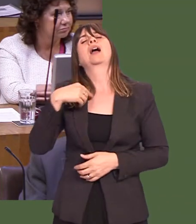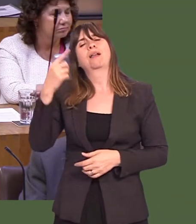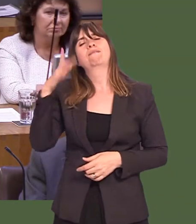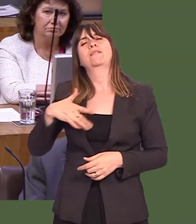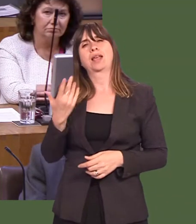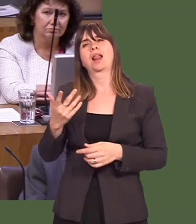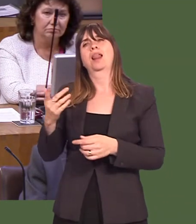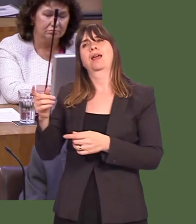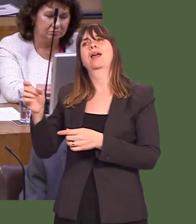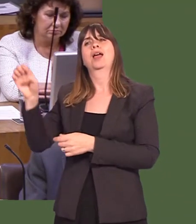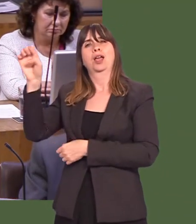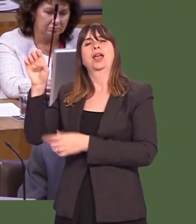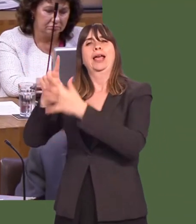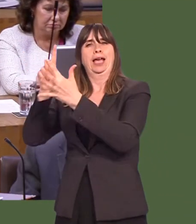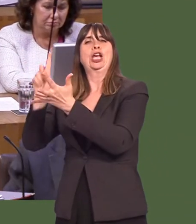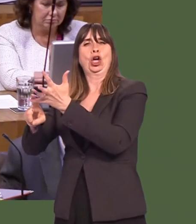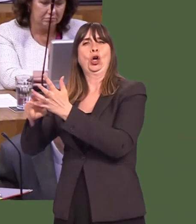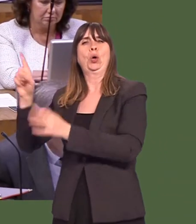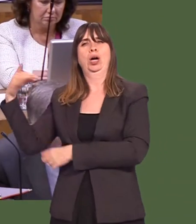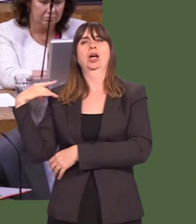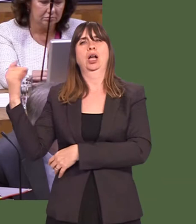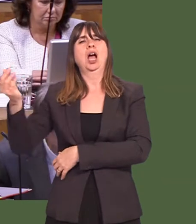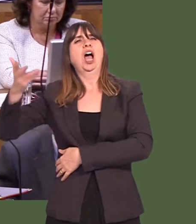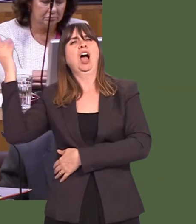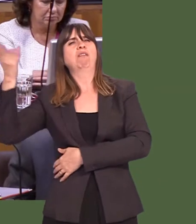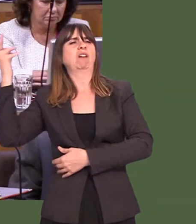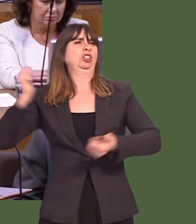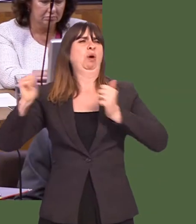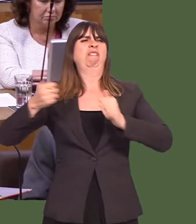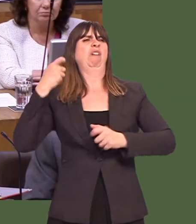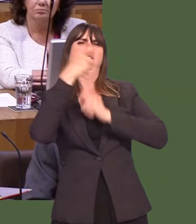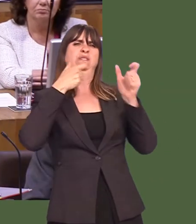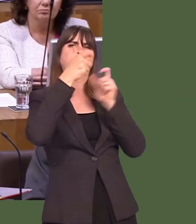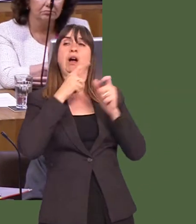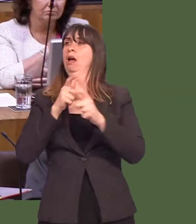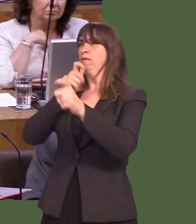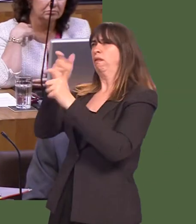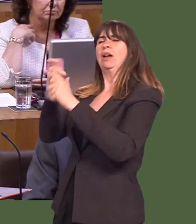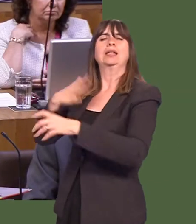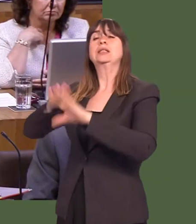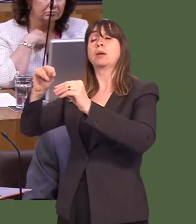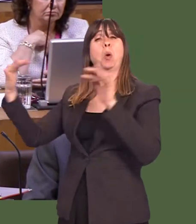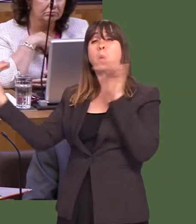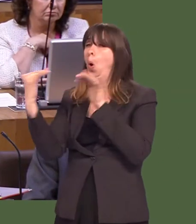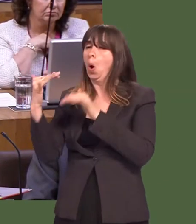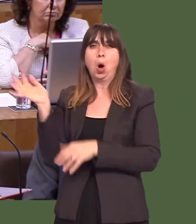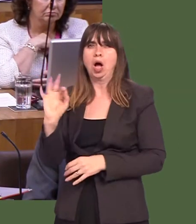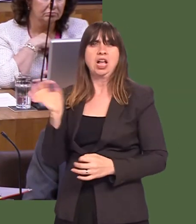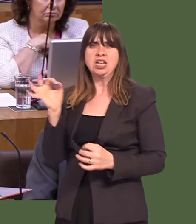I think both sides, actually, were guilty of posturing and that needs to come to an end.